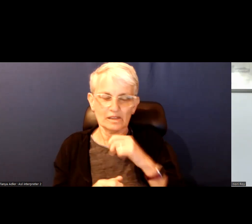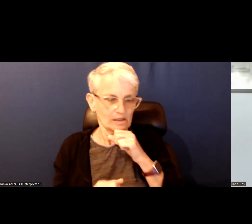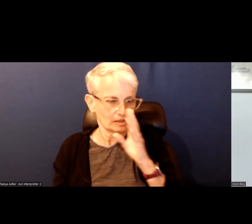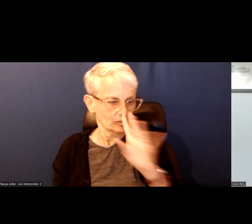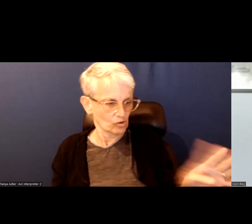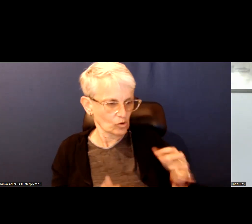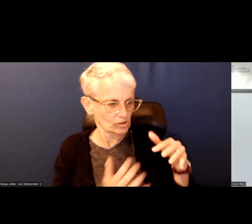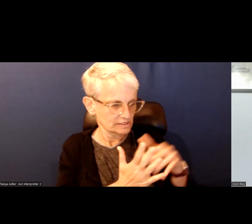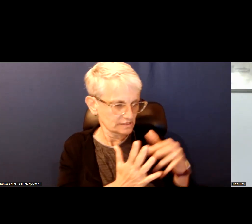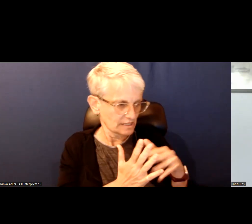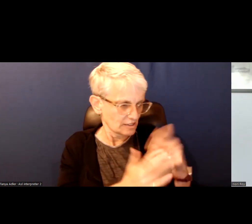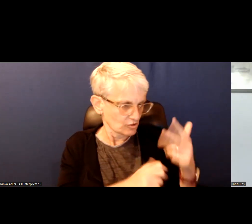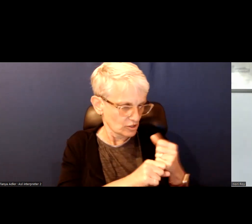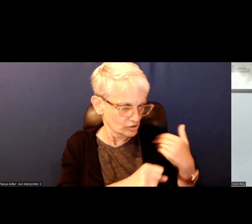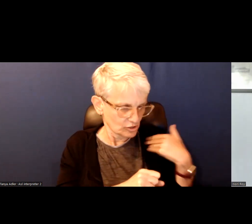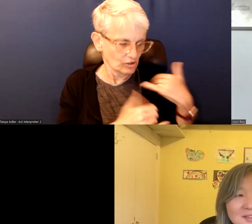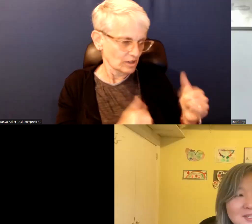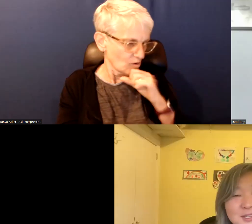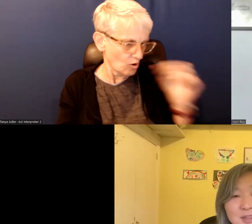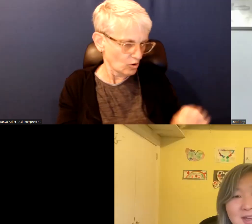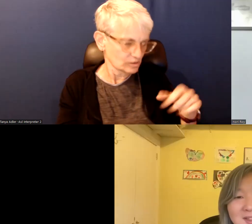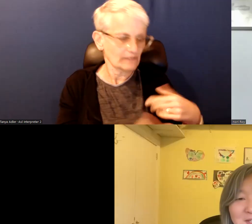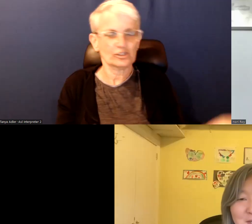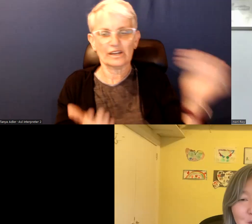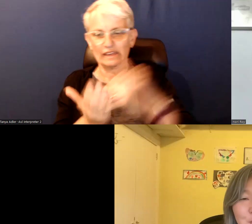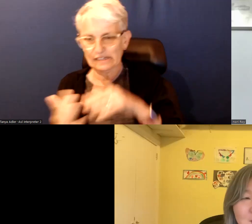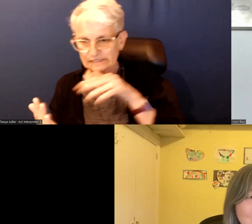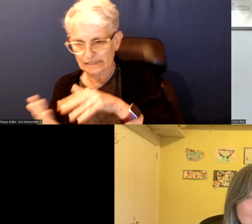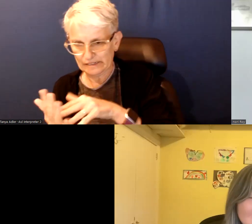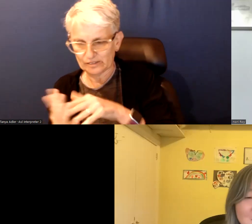data is old so, great points.